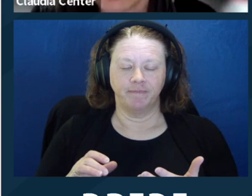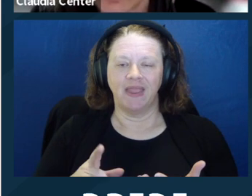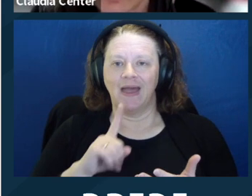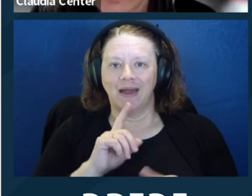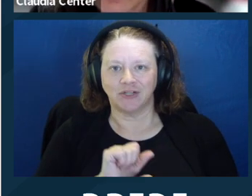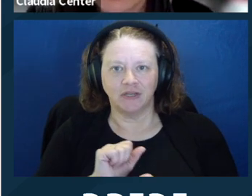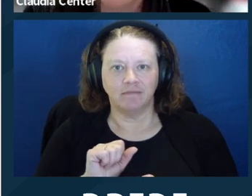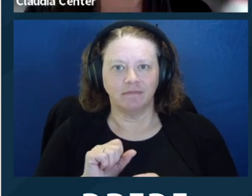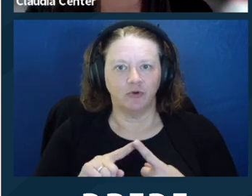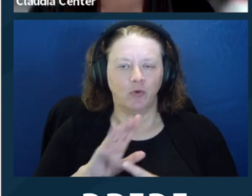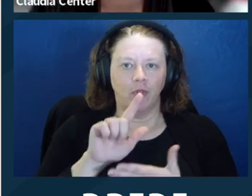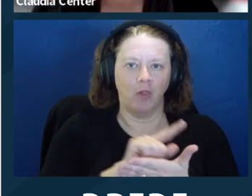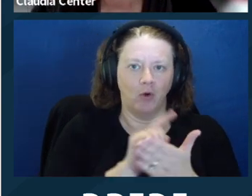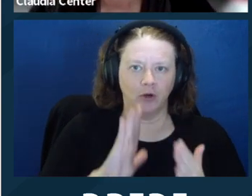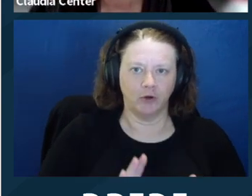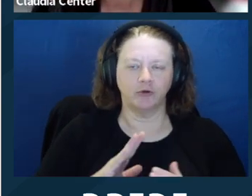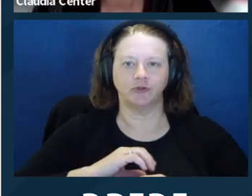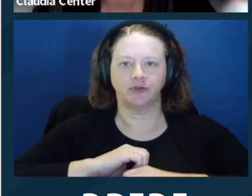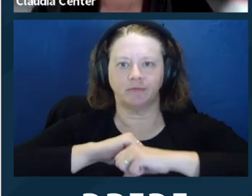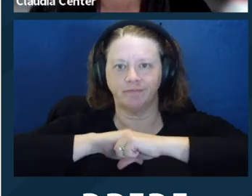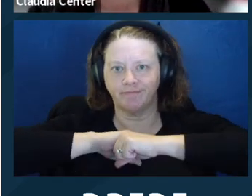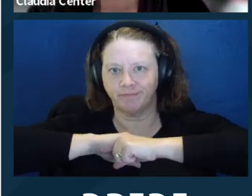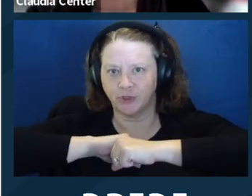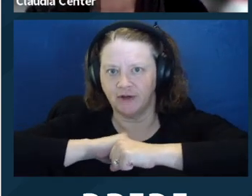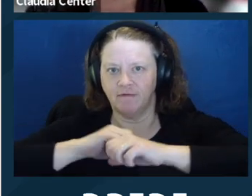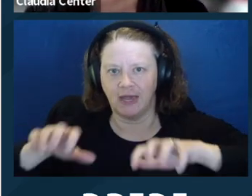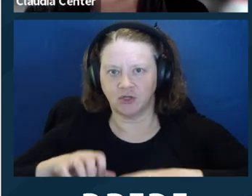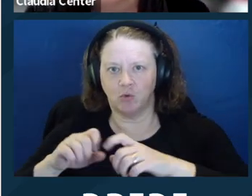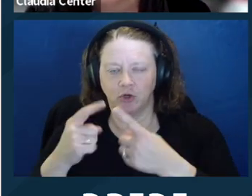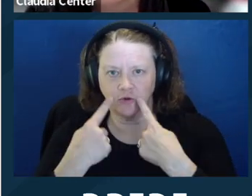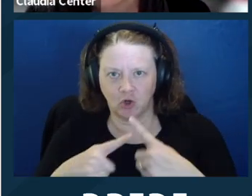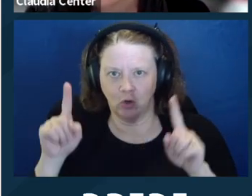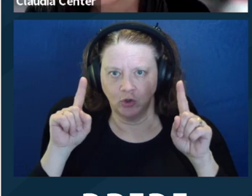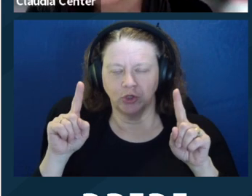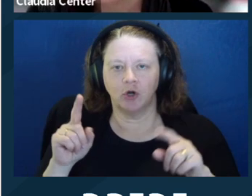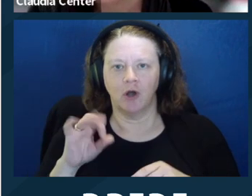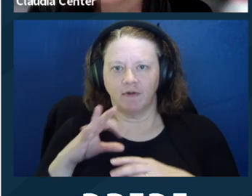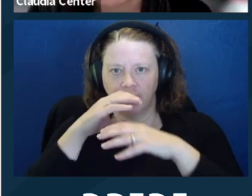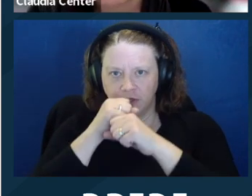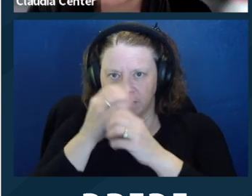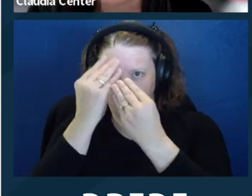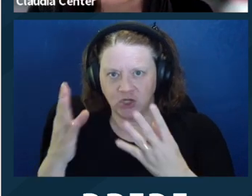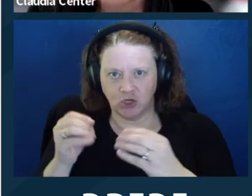In other words, under the ethics opinion, the lawyer can have the client consent. In